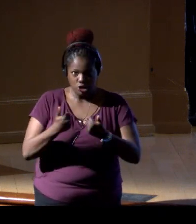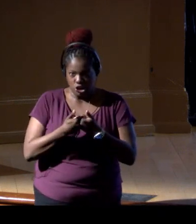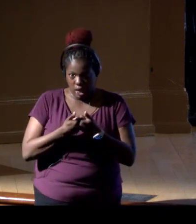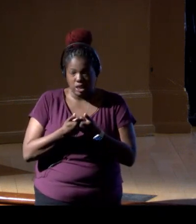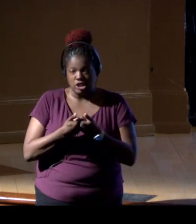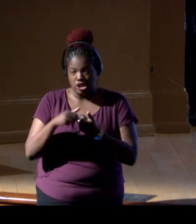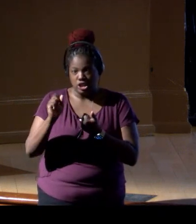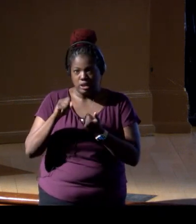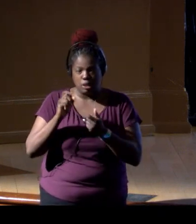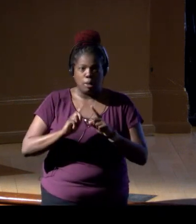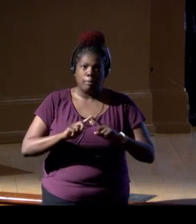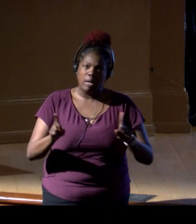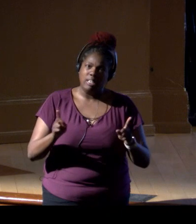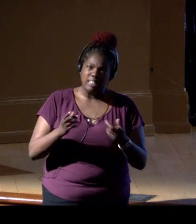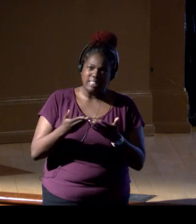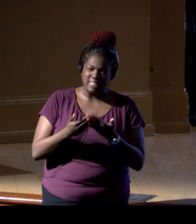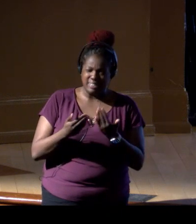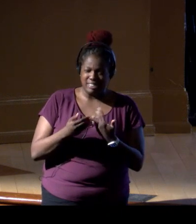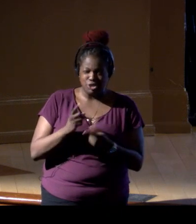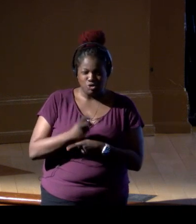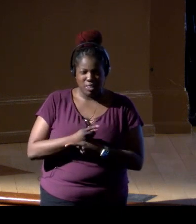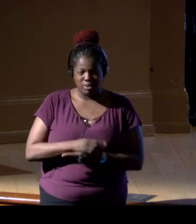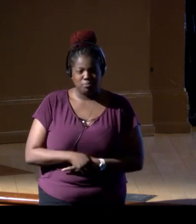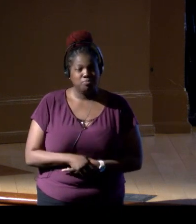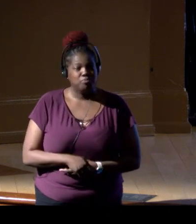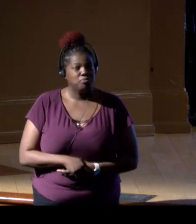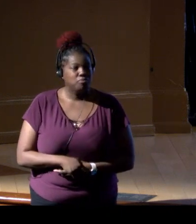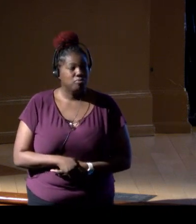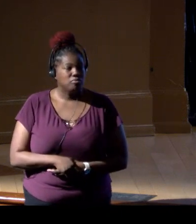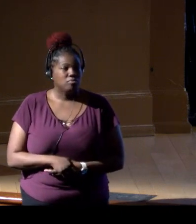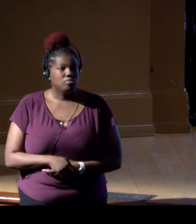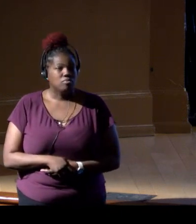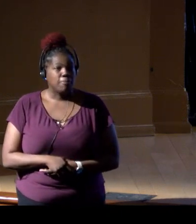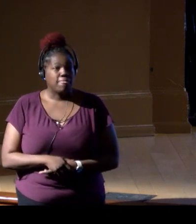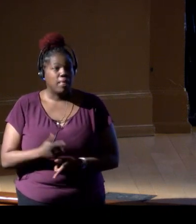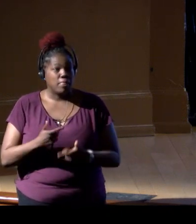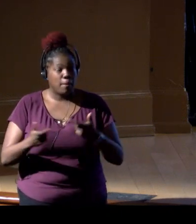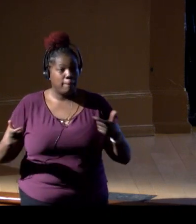but it'll be easy, right? So another, a major focus of our work